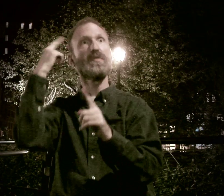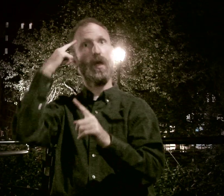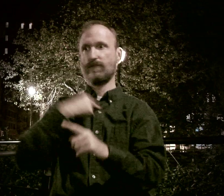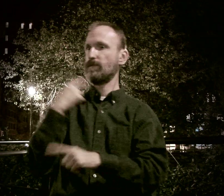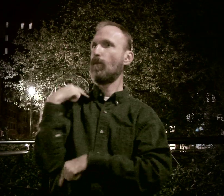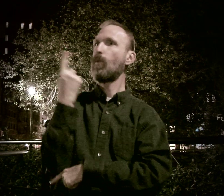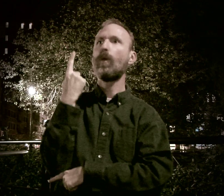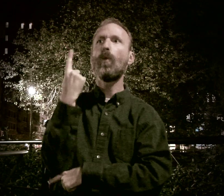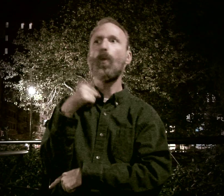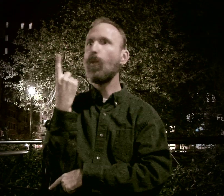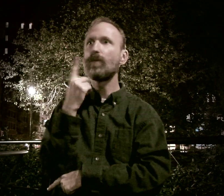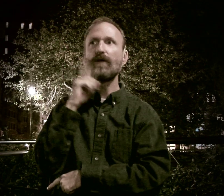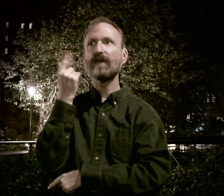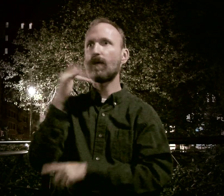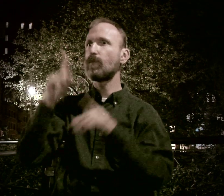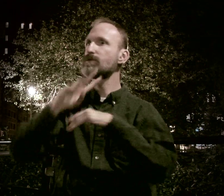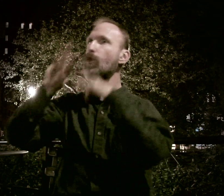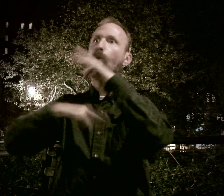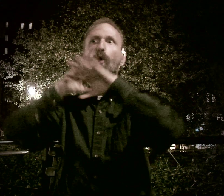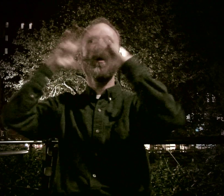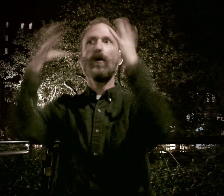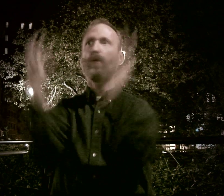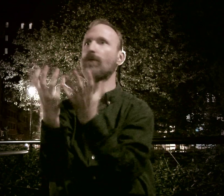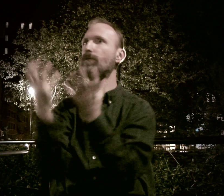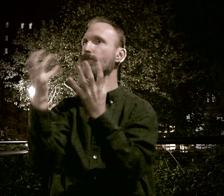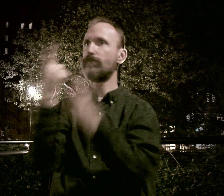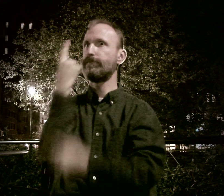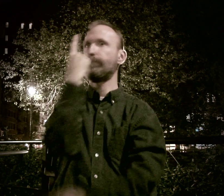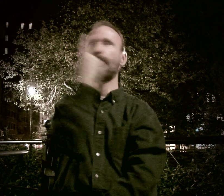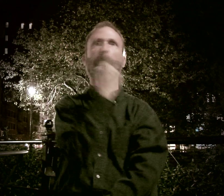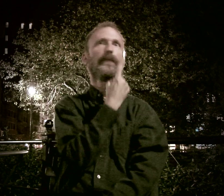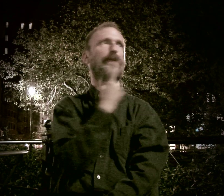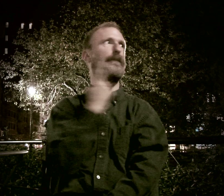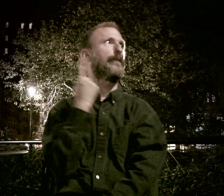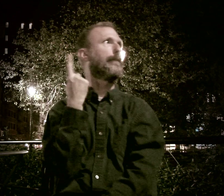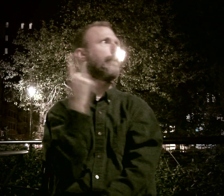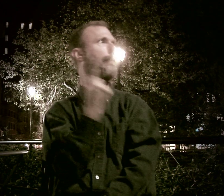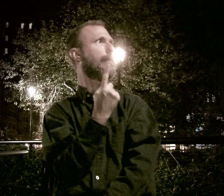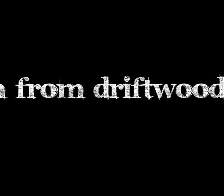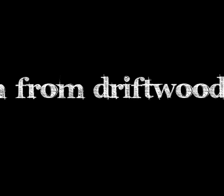but I thought I was the only Deaf Gay person in the world, like I was the only one out there.